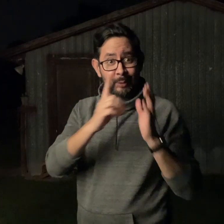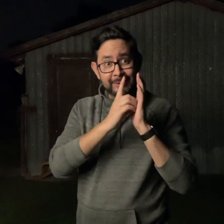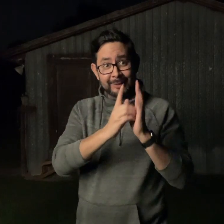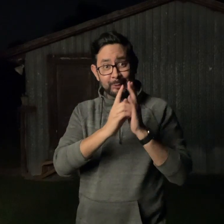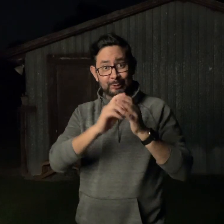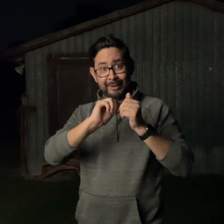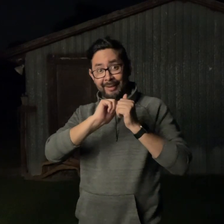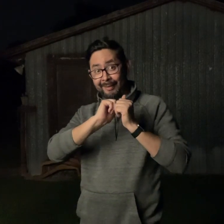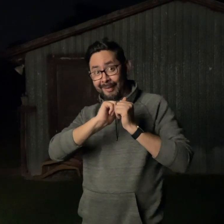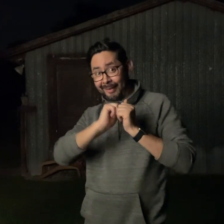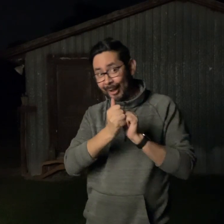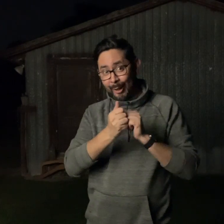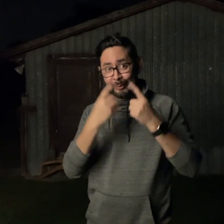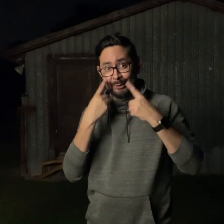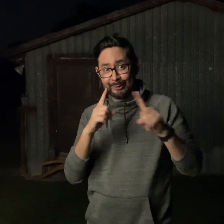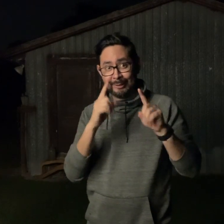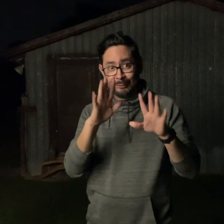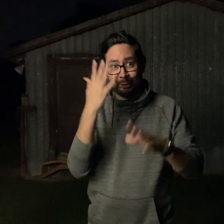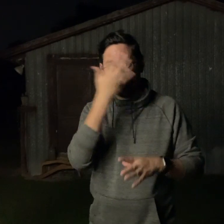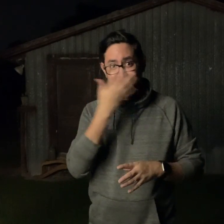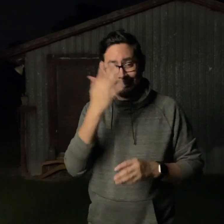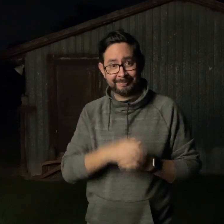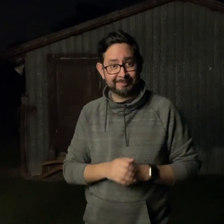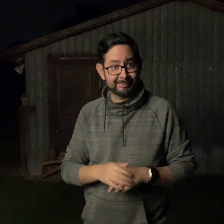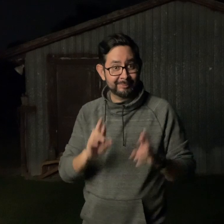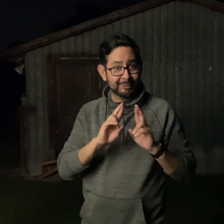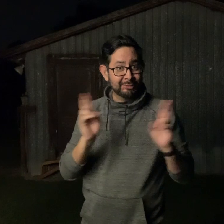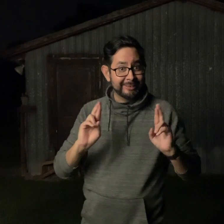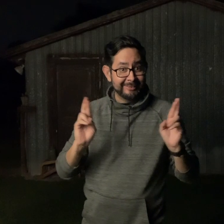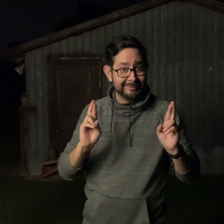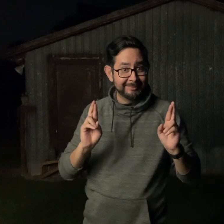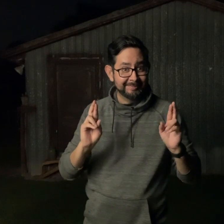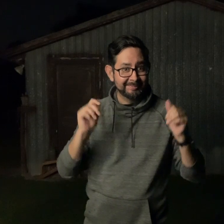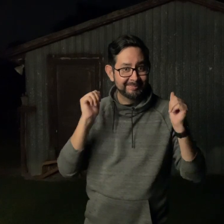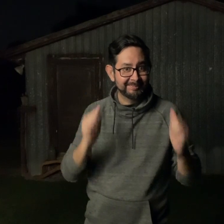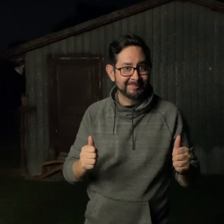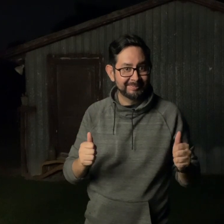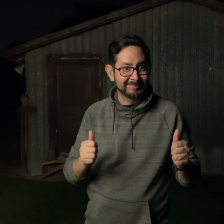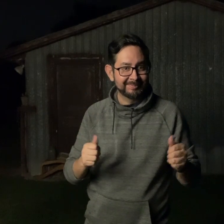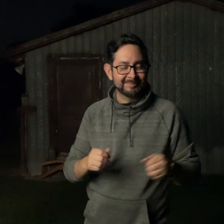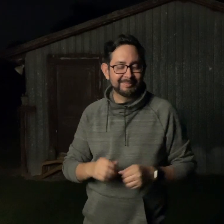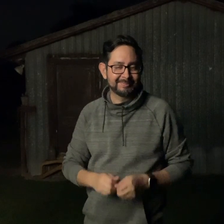So, now I'm going to demonstrate how this works and we're going to see what it looks like. Are you ready? Let's go!